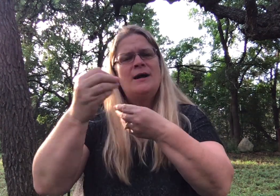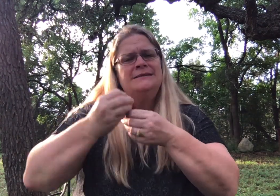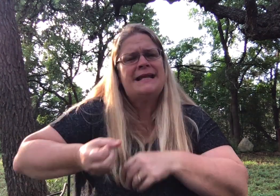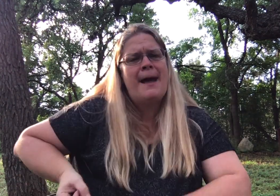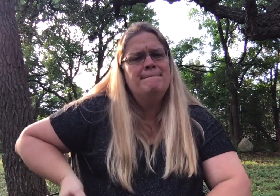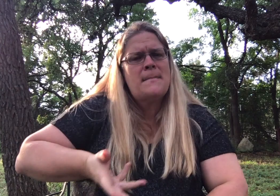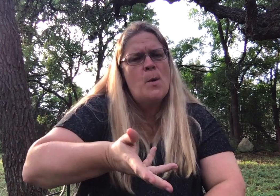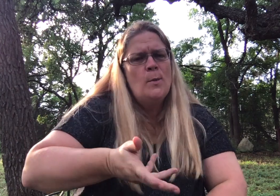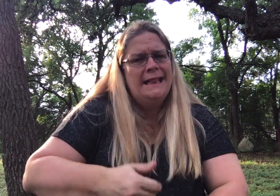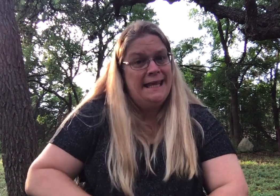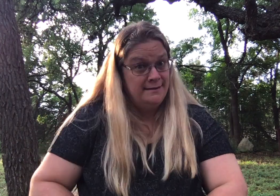Outdoor bowling.